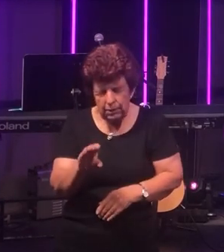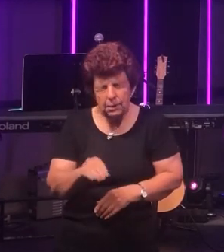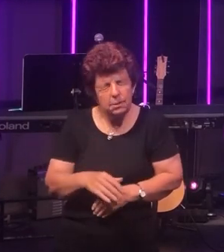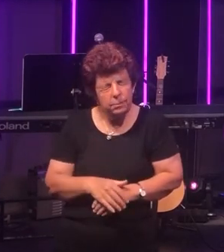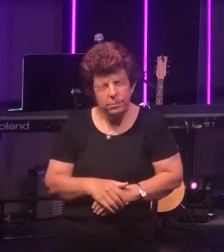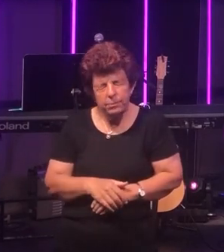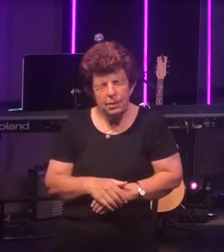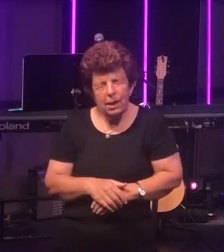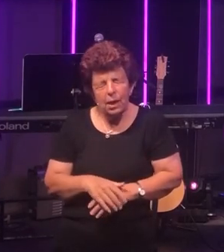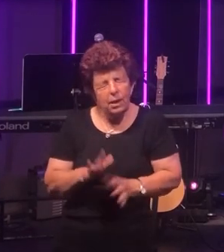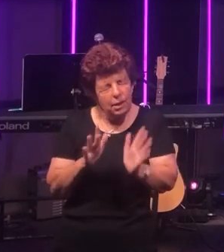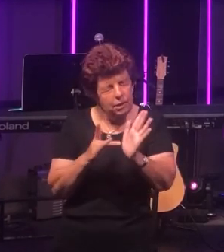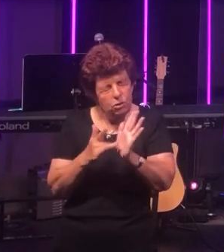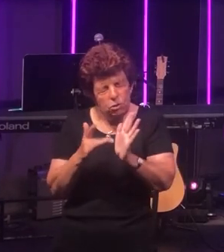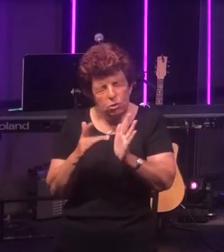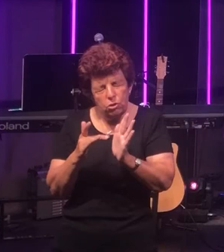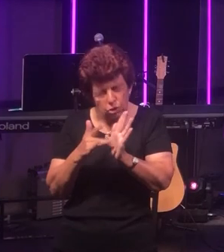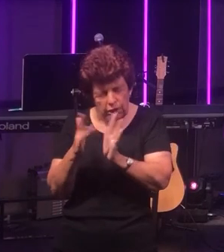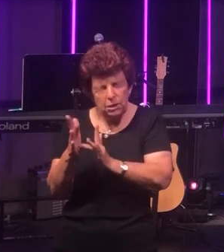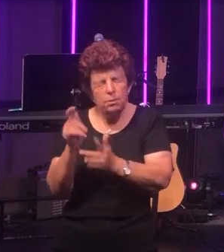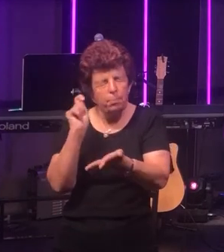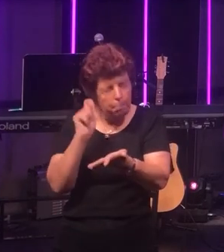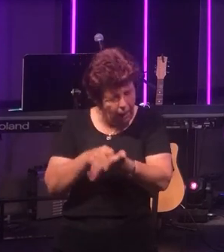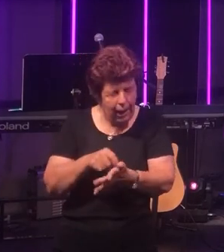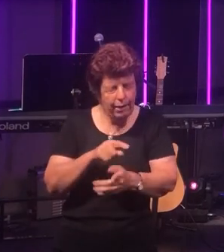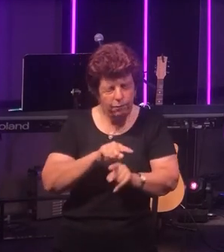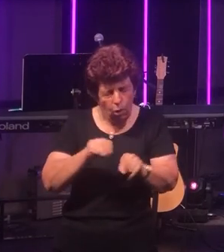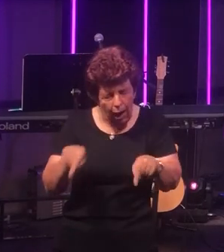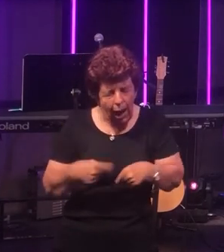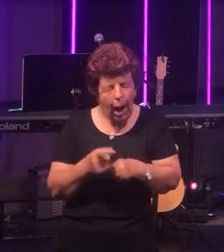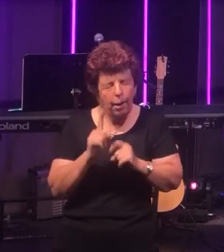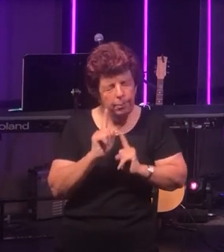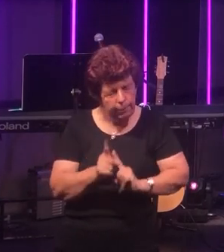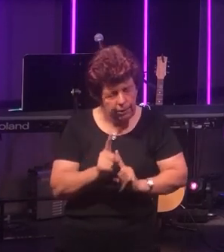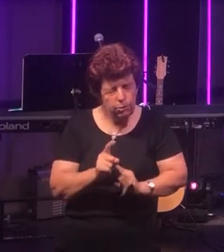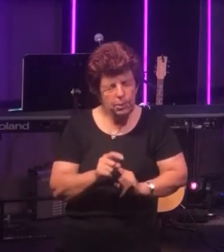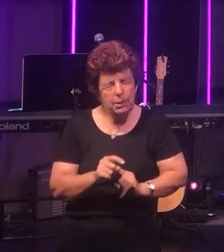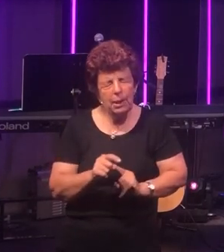the Lord Jesus paid the penalty so that the isolation might not be our experience